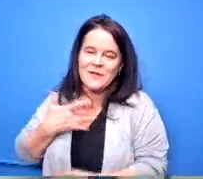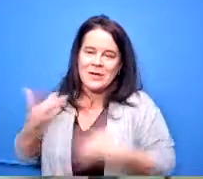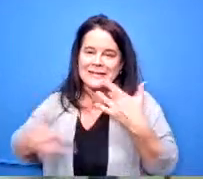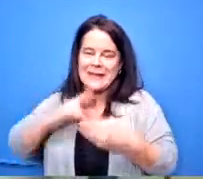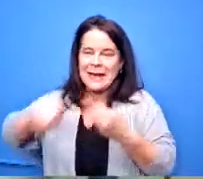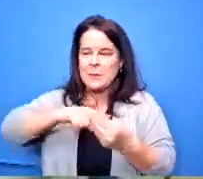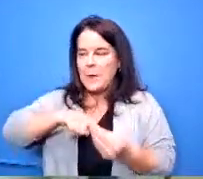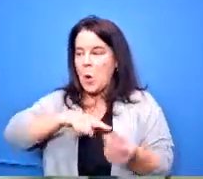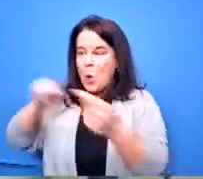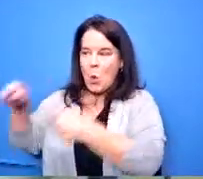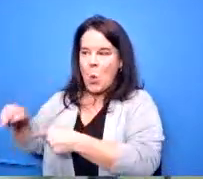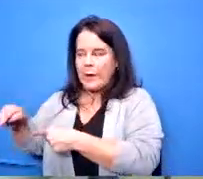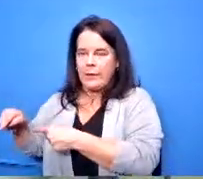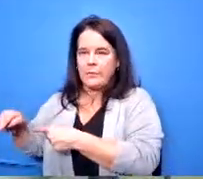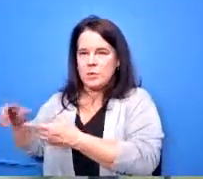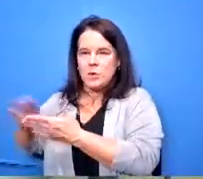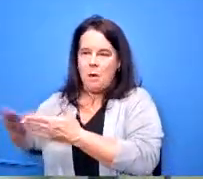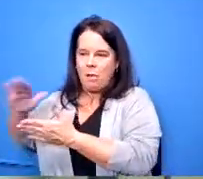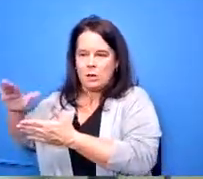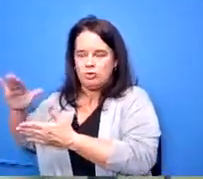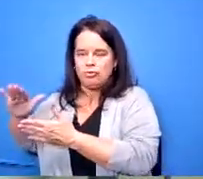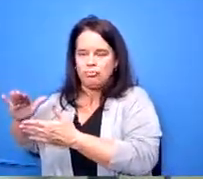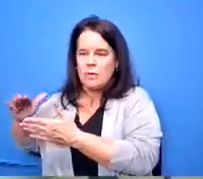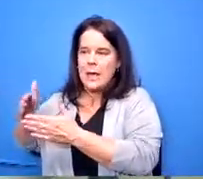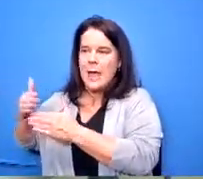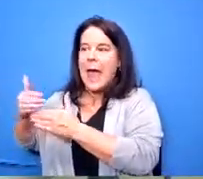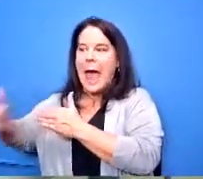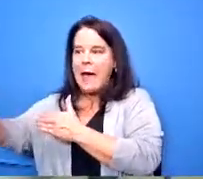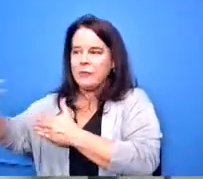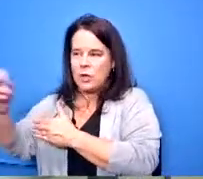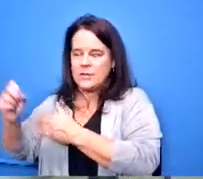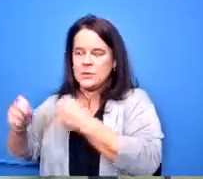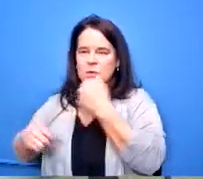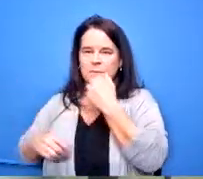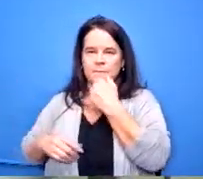life beyond high school yes well one of the things i'll make an announcement here